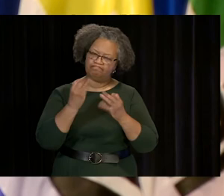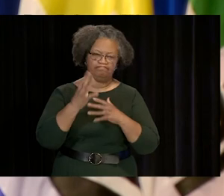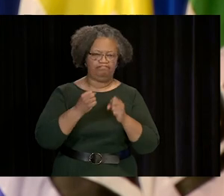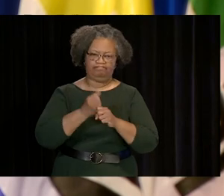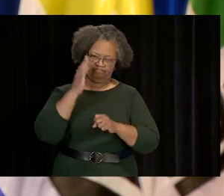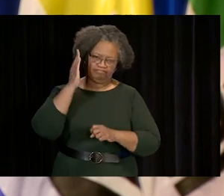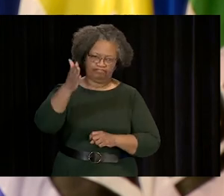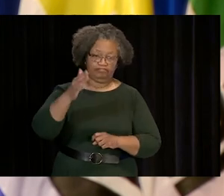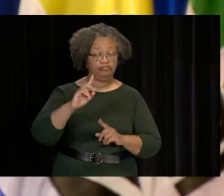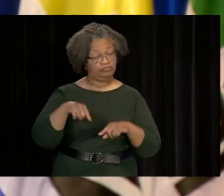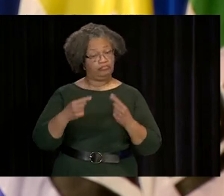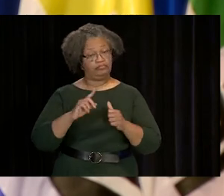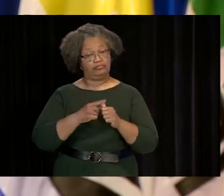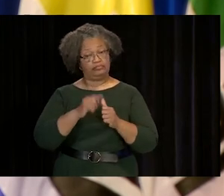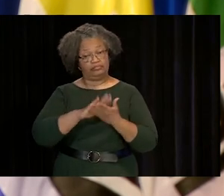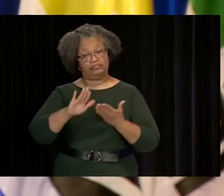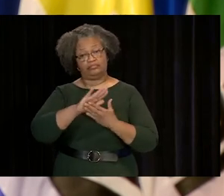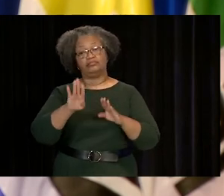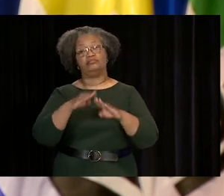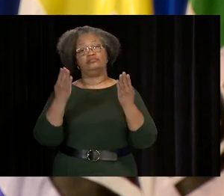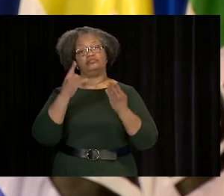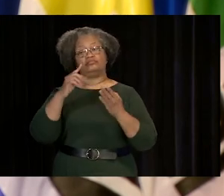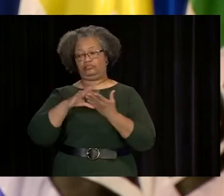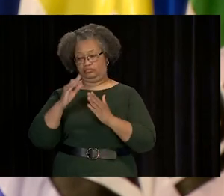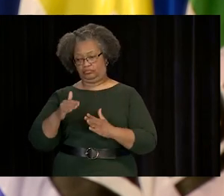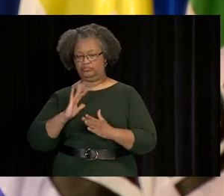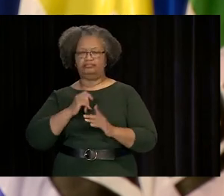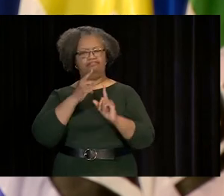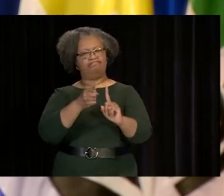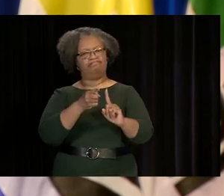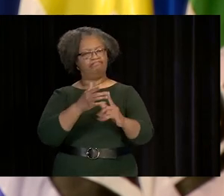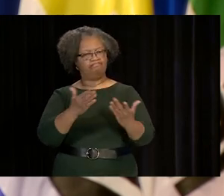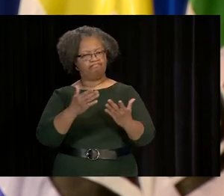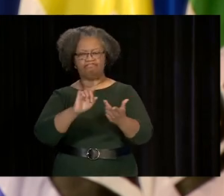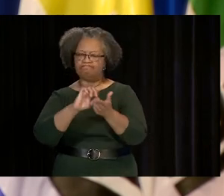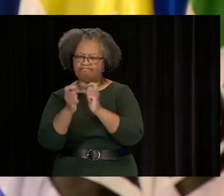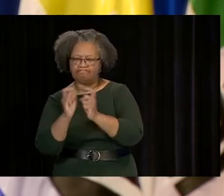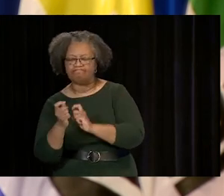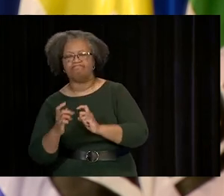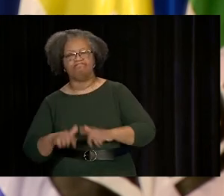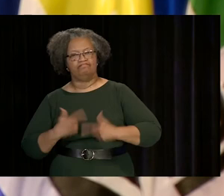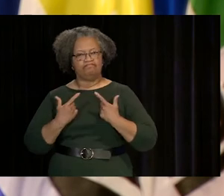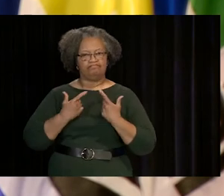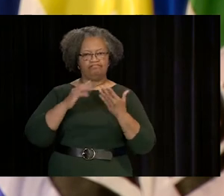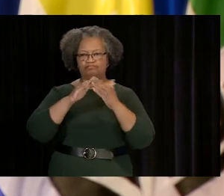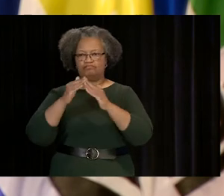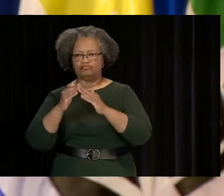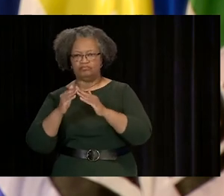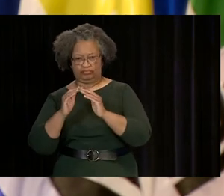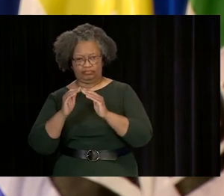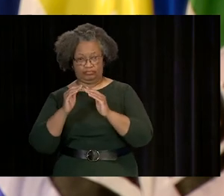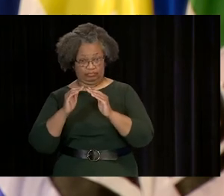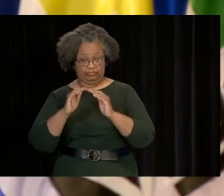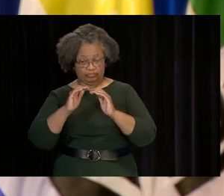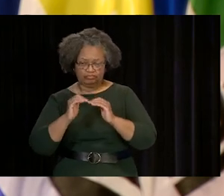SINCE OUR FIRST COLLEGE OPENED ITS DOORS TO STUDENTS, OUR MISSION HAS BEEN TO TRANSFORM LIVES AND COMMUNITIES THROUGH HIGHER EDUCATION.